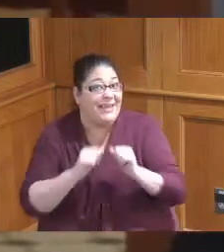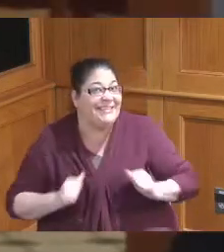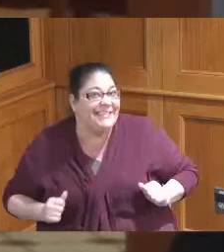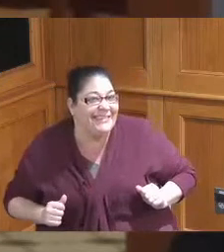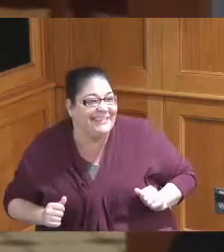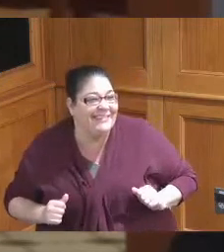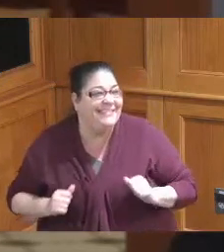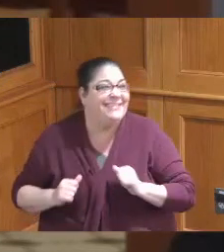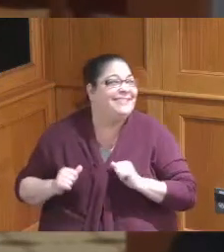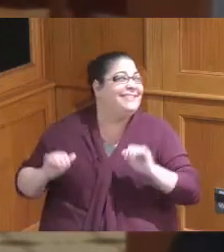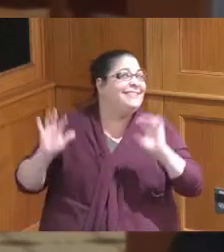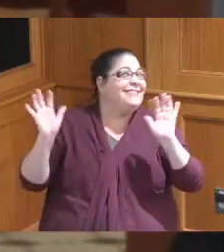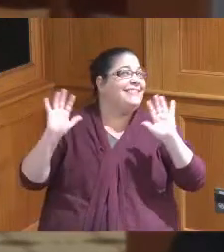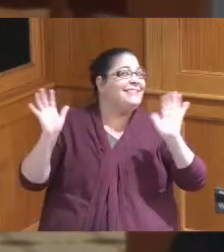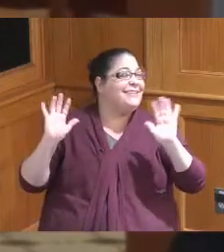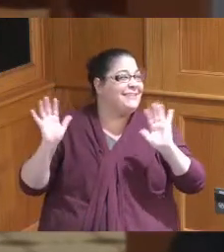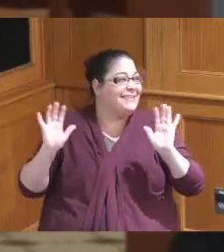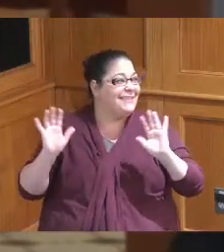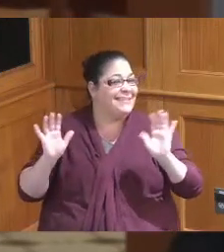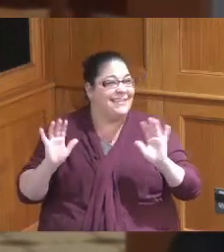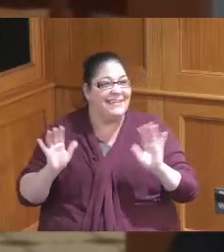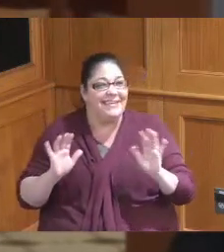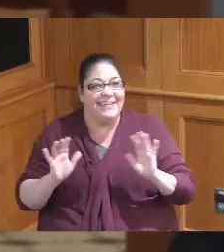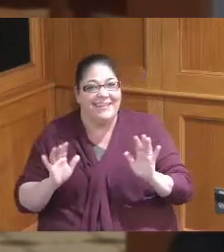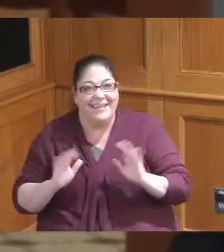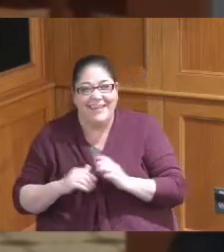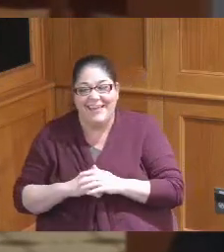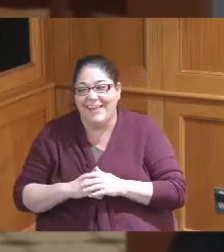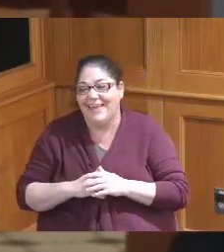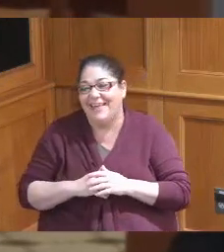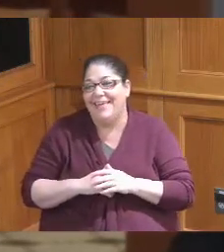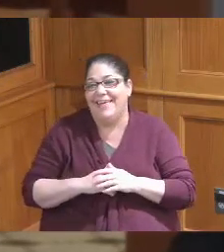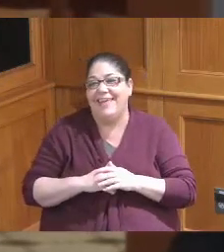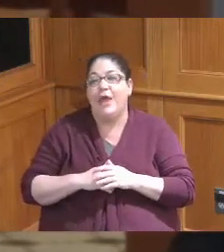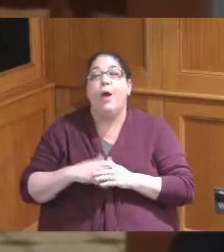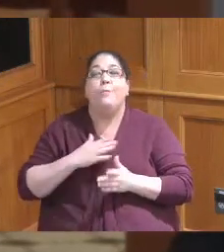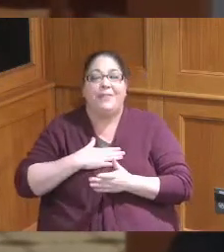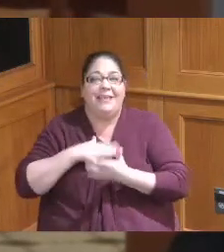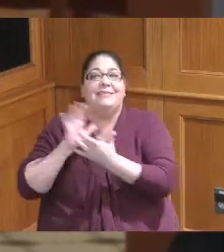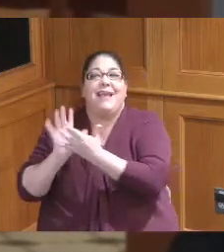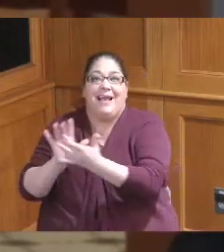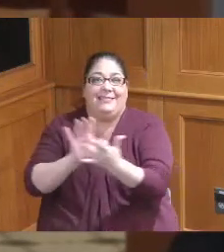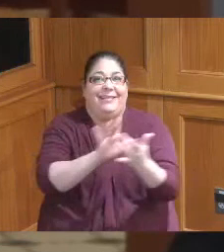to do it we don't want it you haven't read my email contact our offices you could contact her